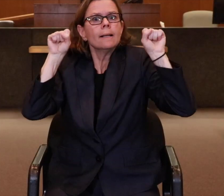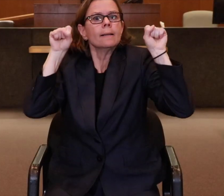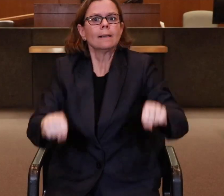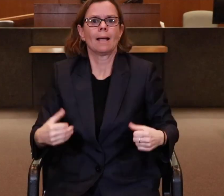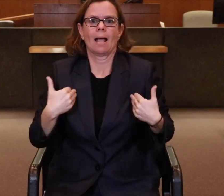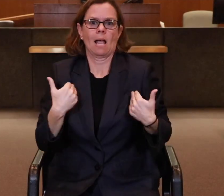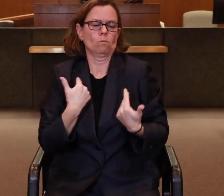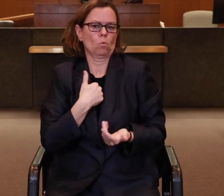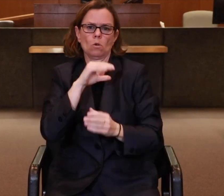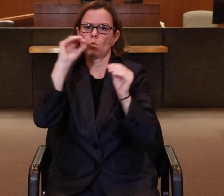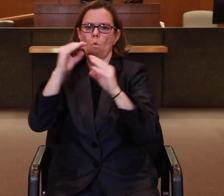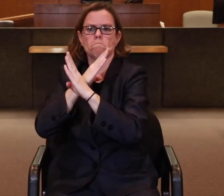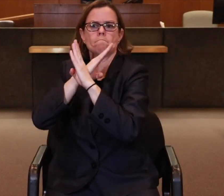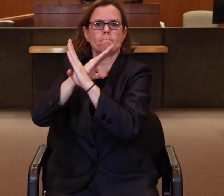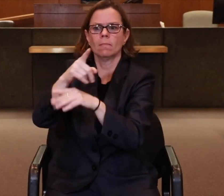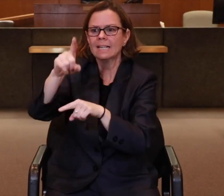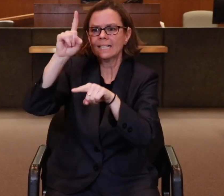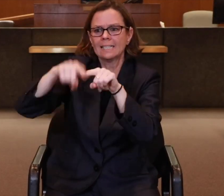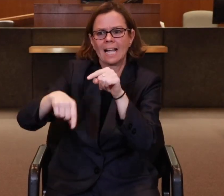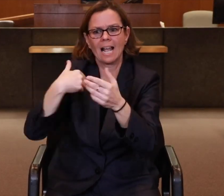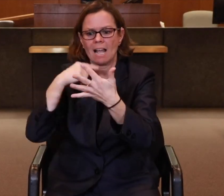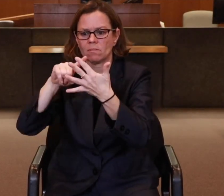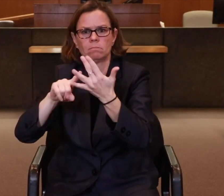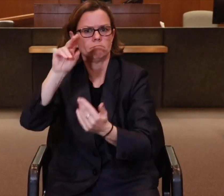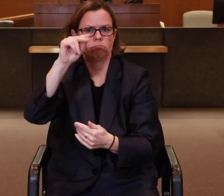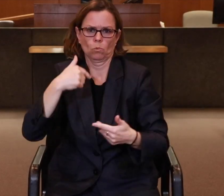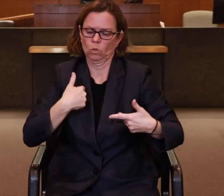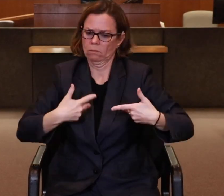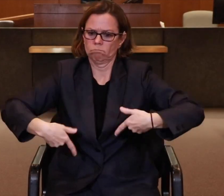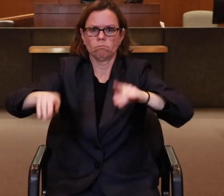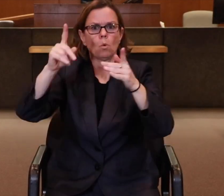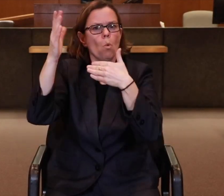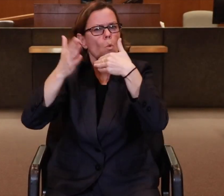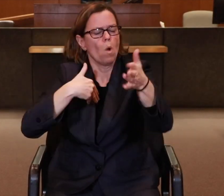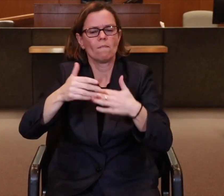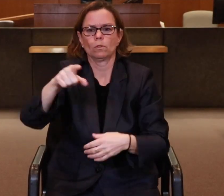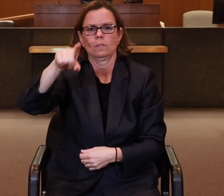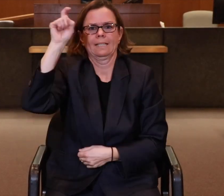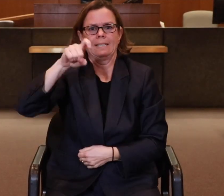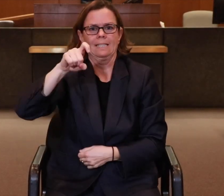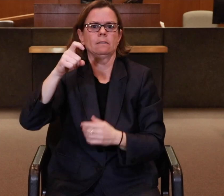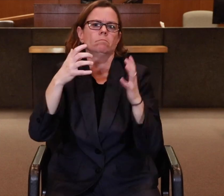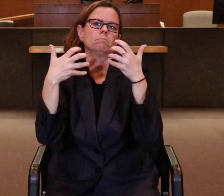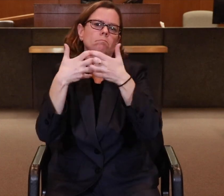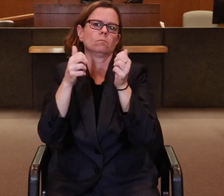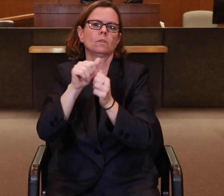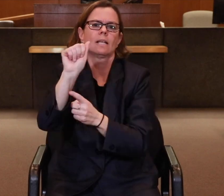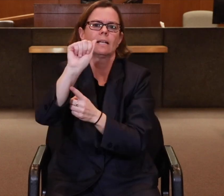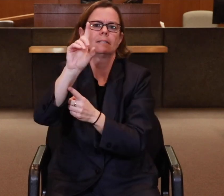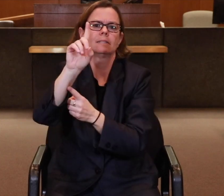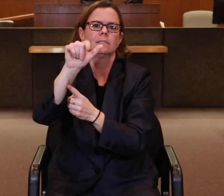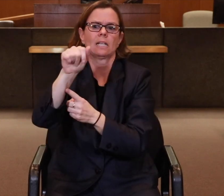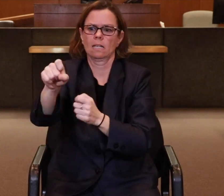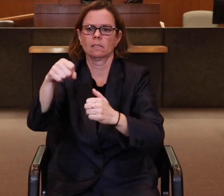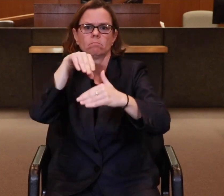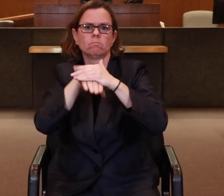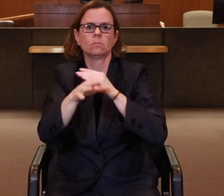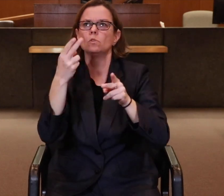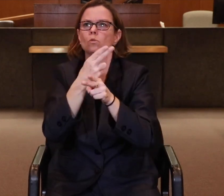They can request anything they need, we don’t decline a request to comply with the Americans with Disabilities Act (ADA).